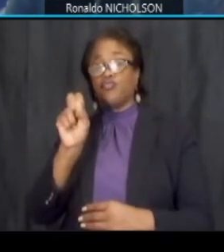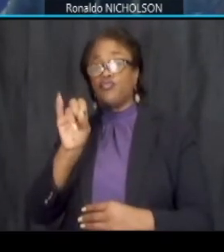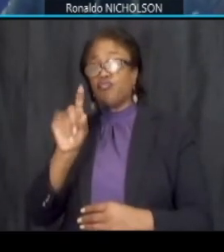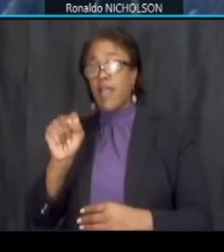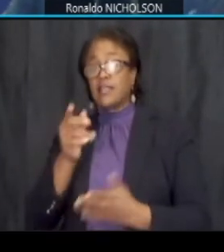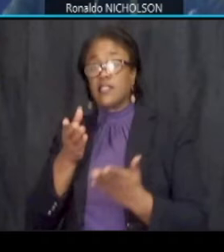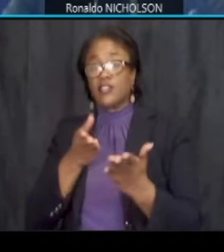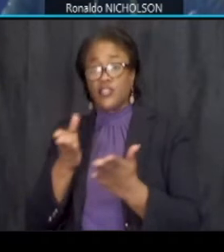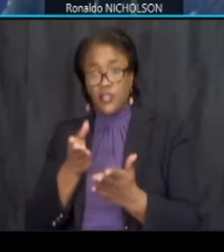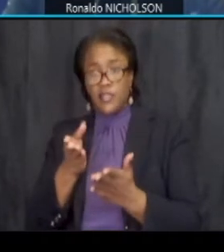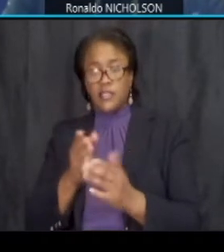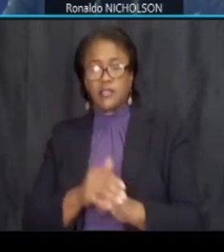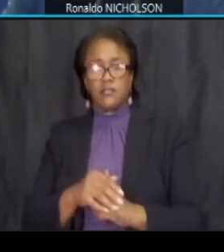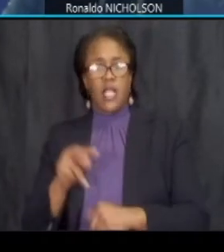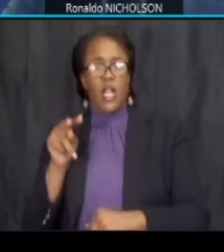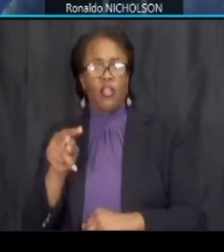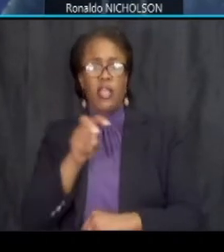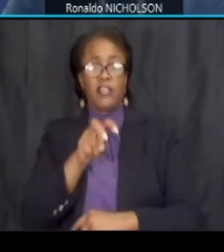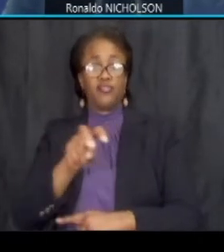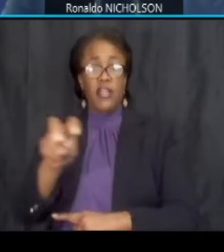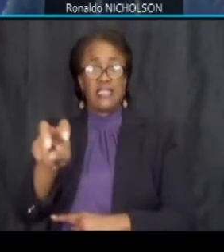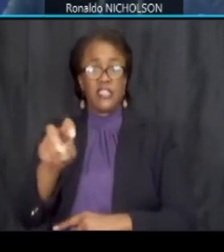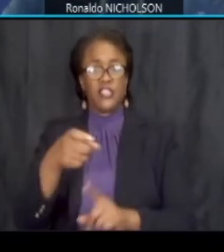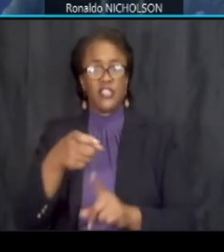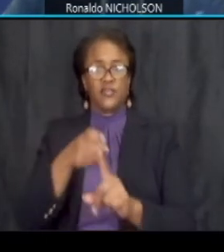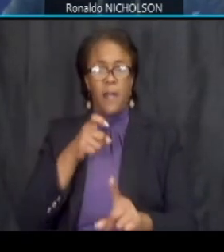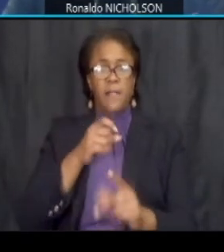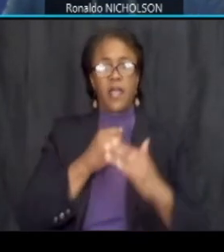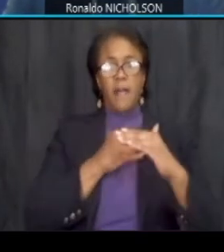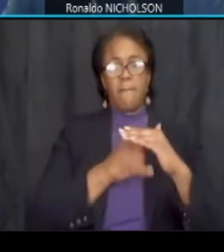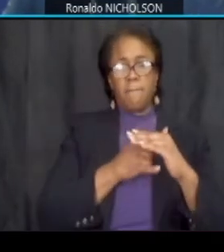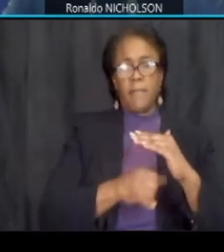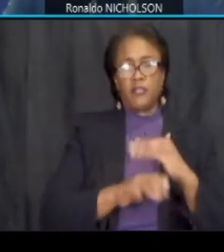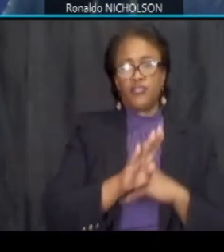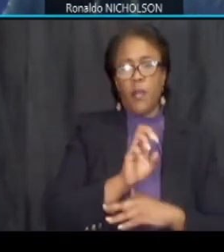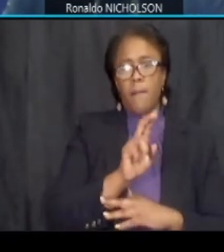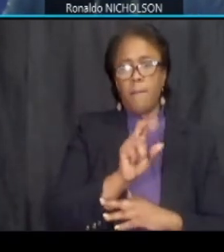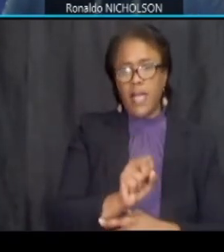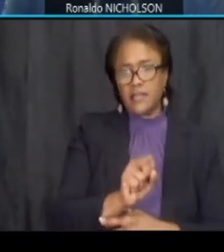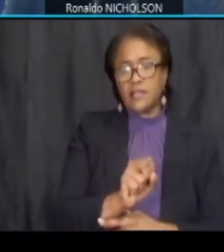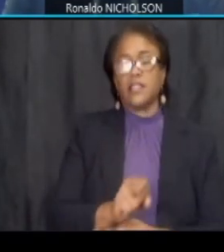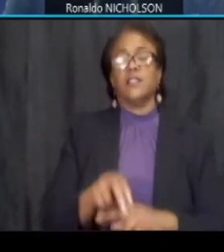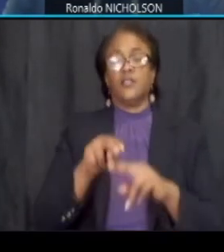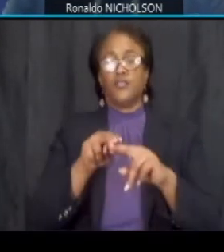looking at the transitions between metro bus metro rail and dc streetcar